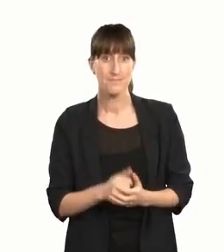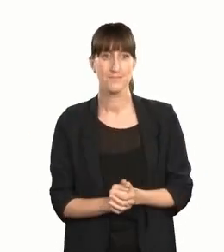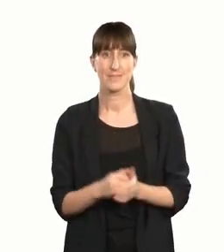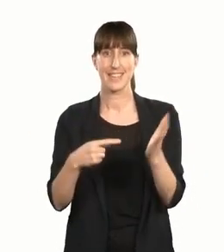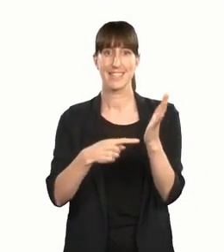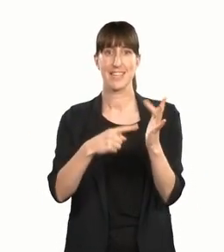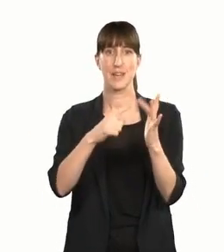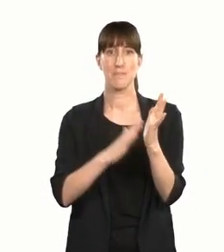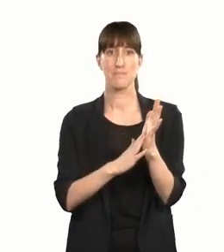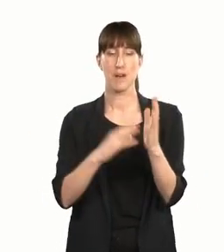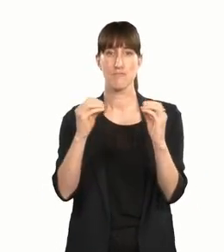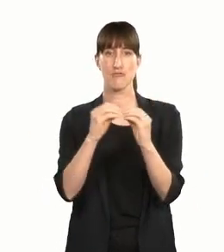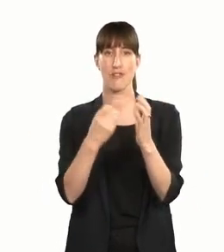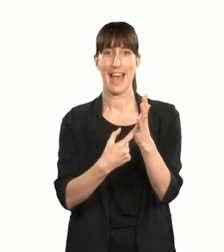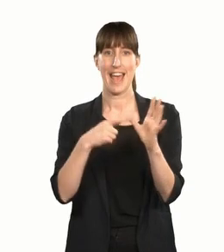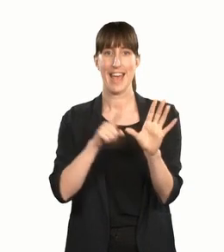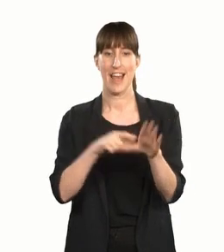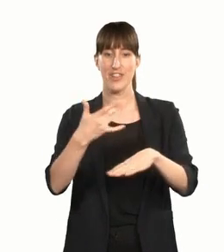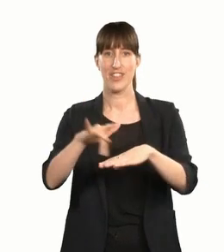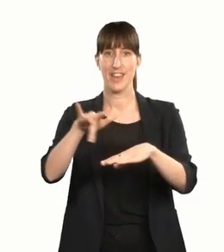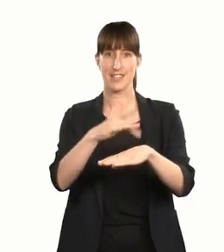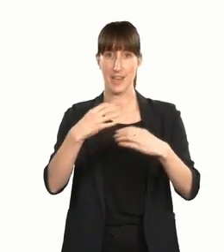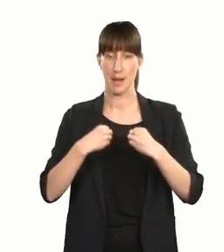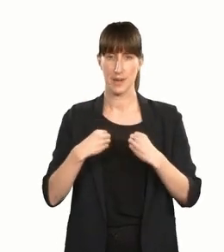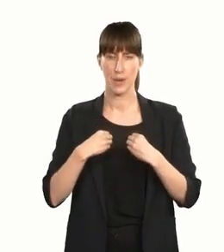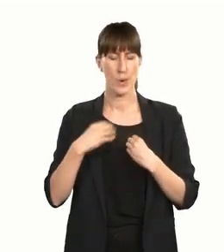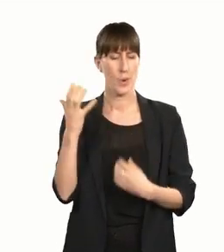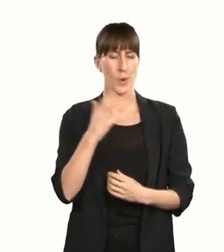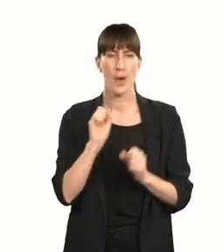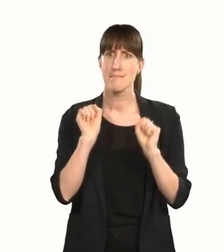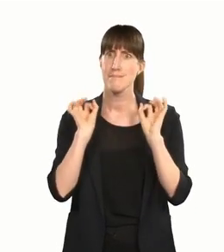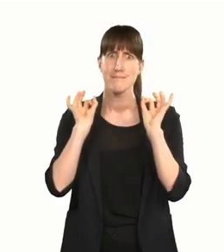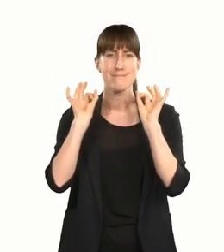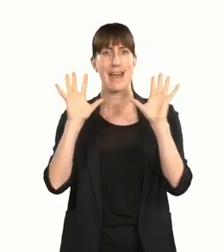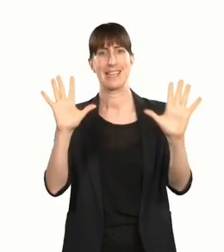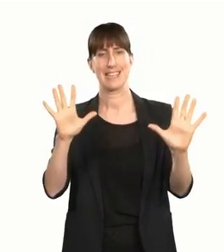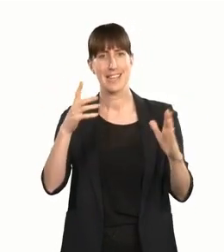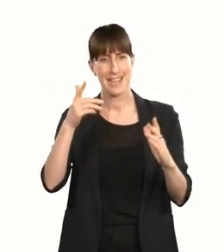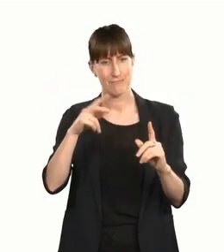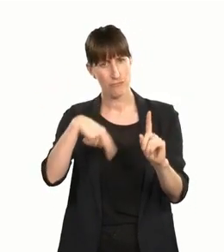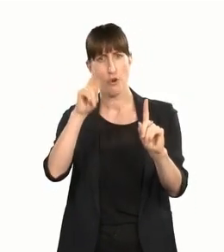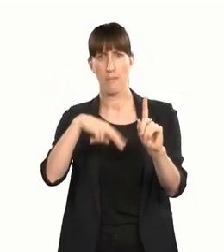the Tim Bray Theatre Company. This company is a shining example of a children's theatre company